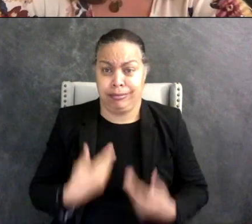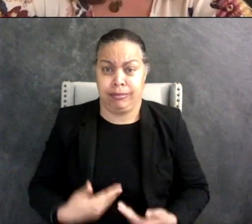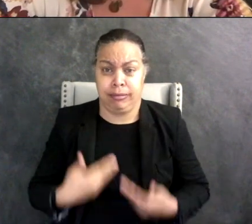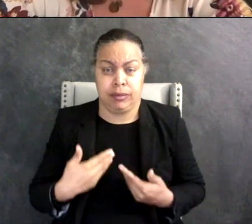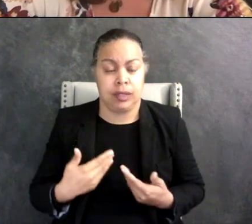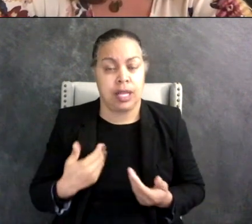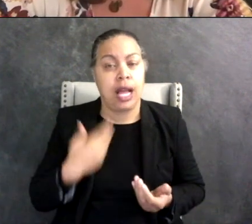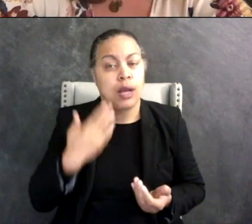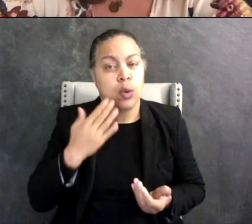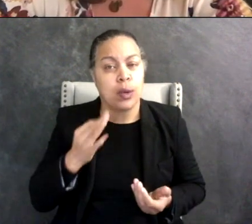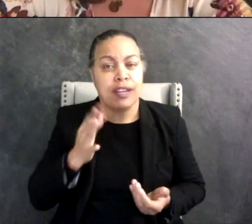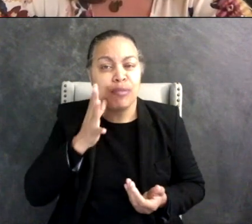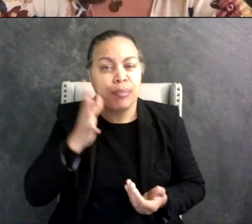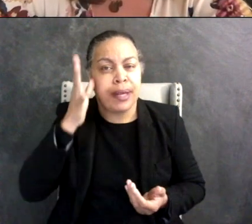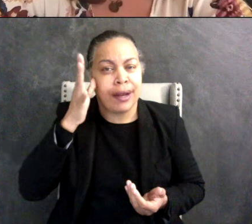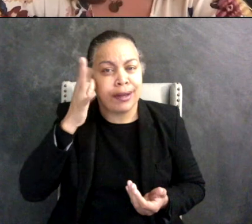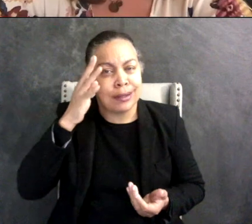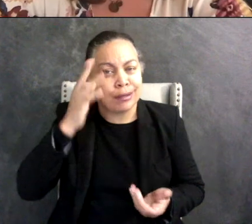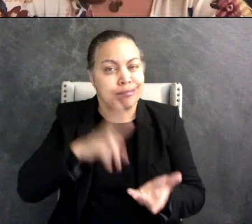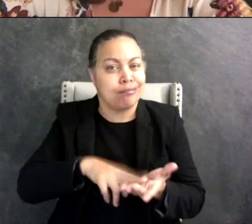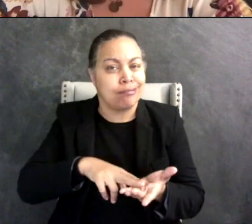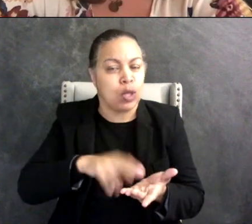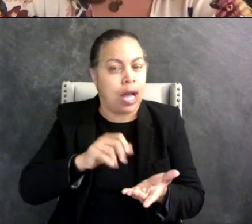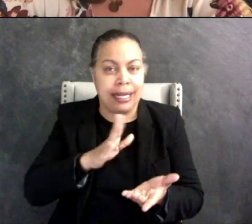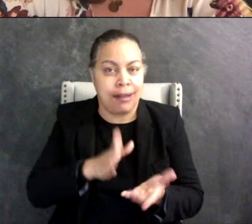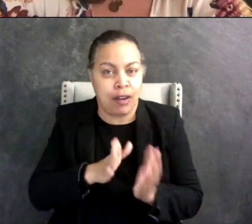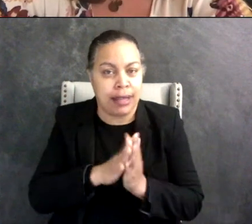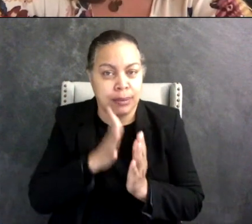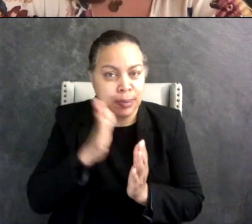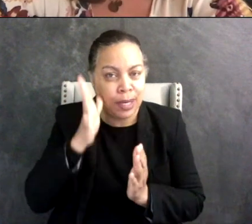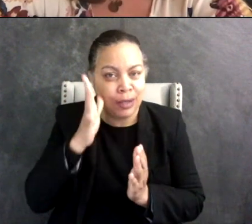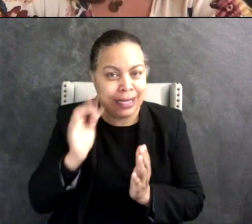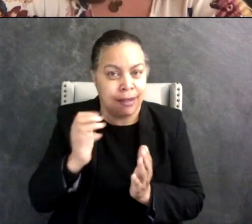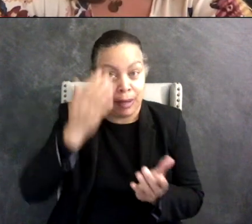know if my parents signed off on that i never really asked them, but I do know that teachers